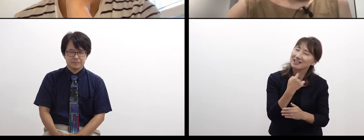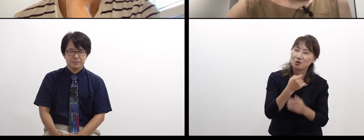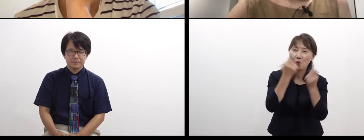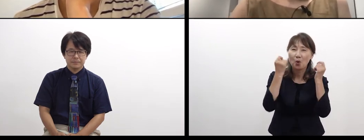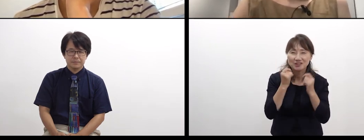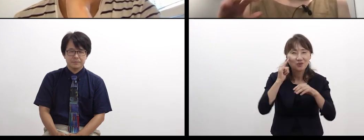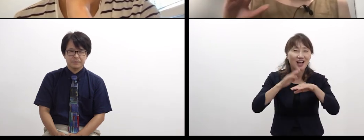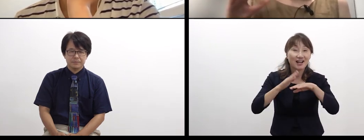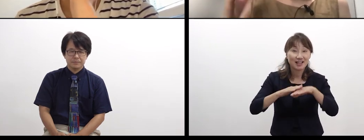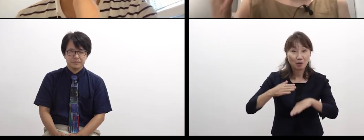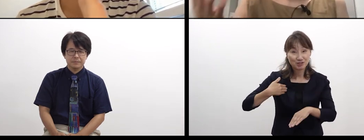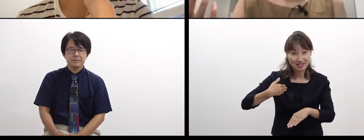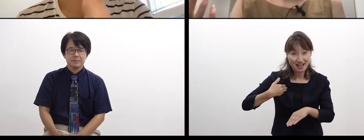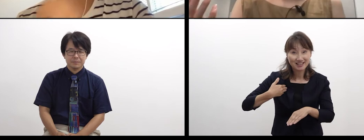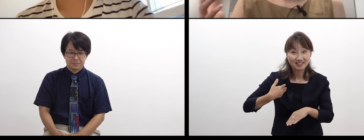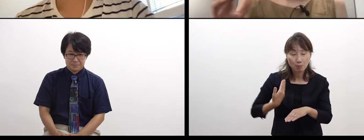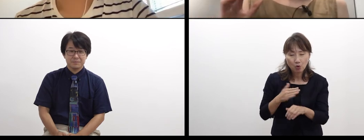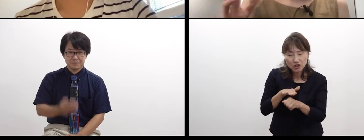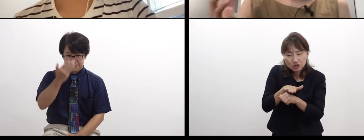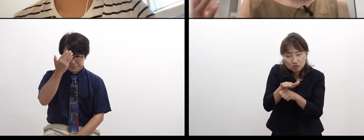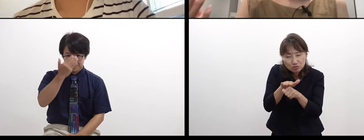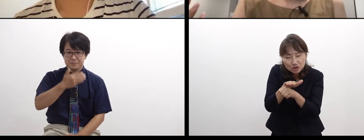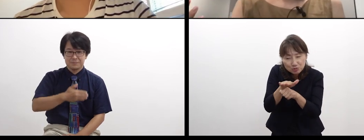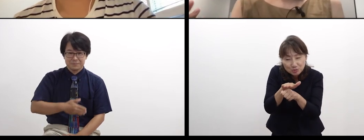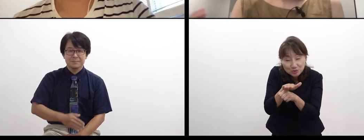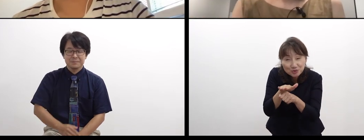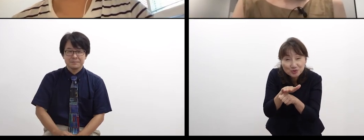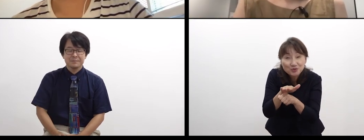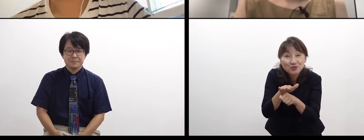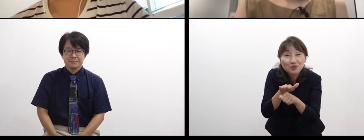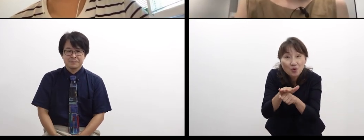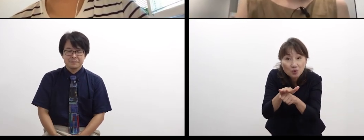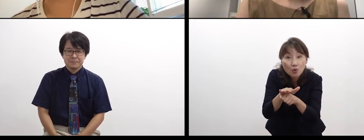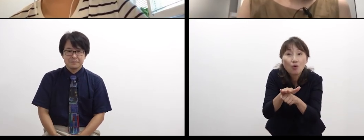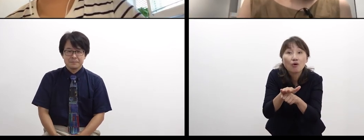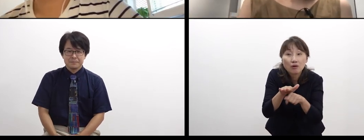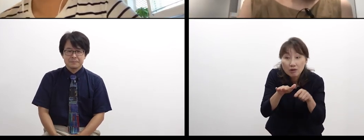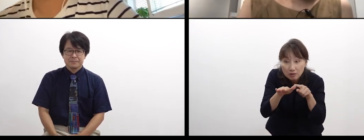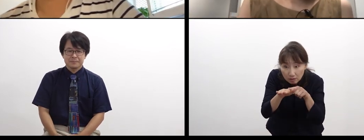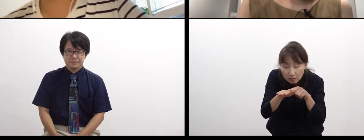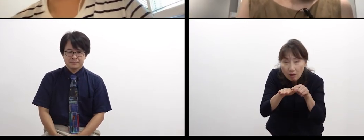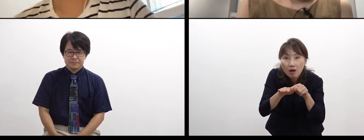there should be something we can see, or a scenery,